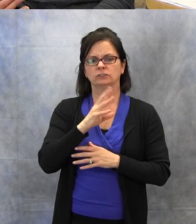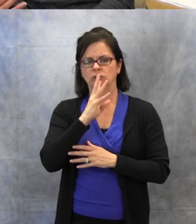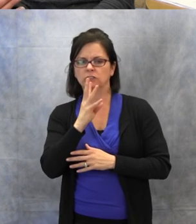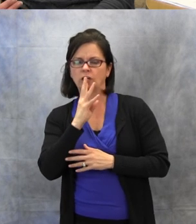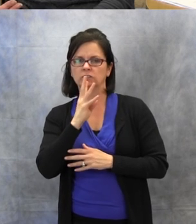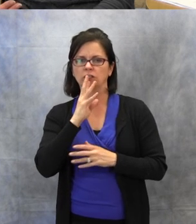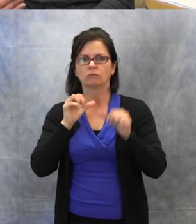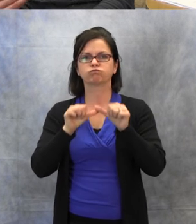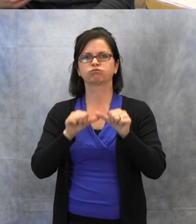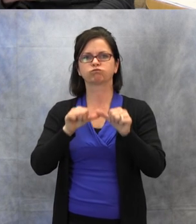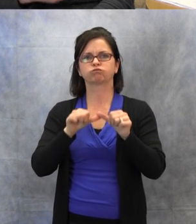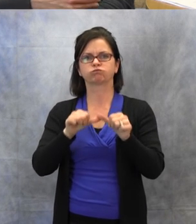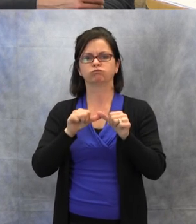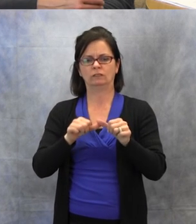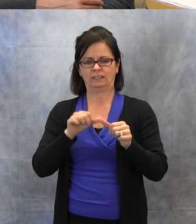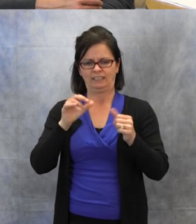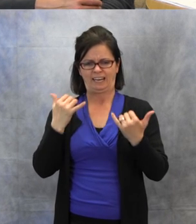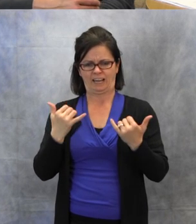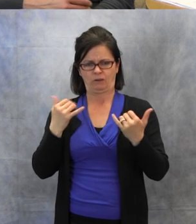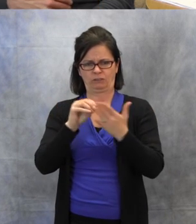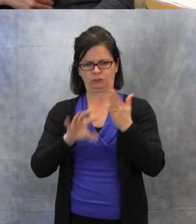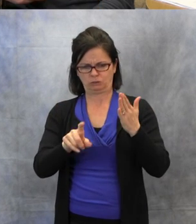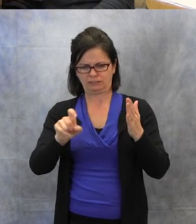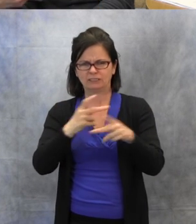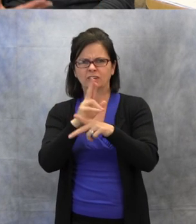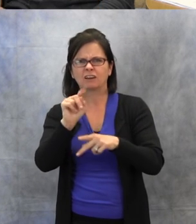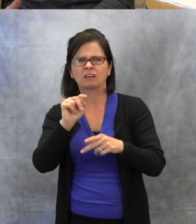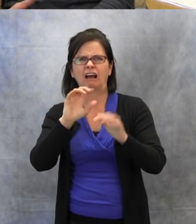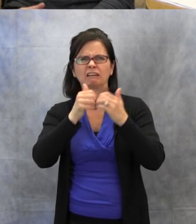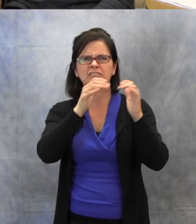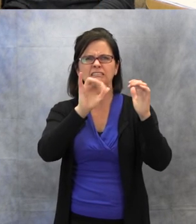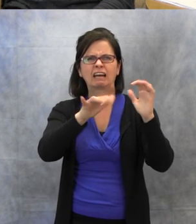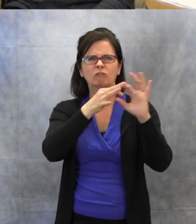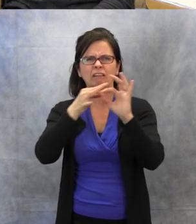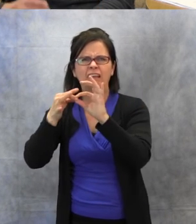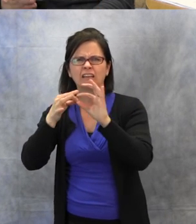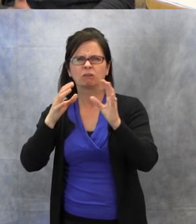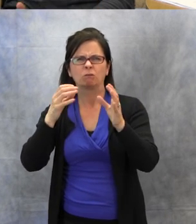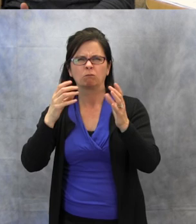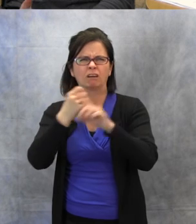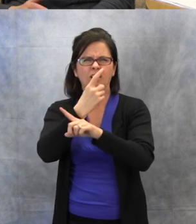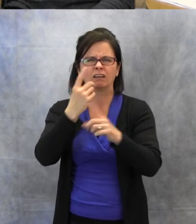how does that relate to what we were saying before?" Let them know ahead, right when you are going